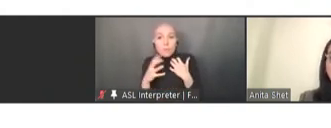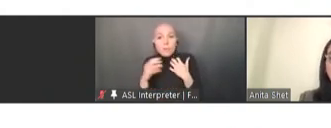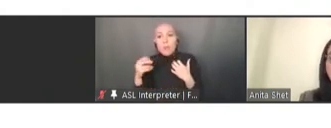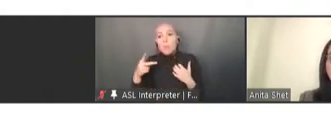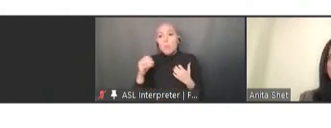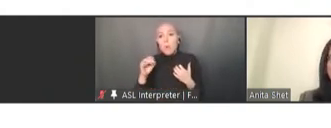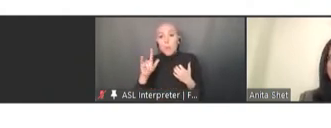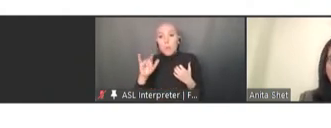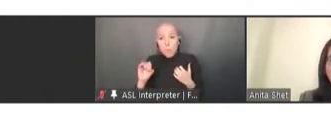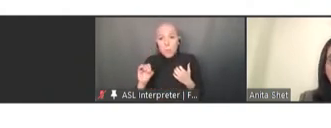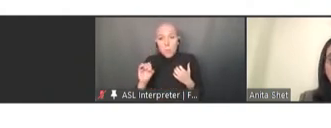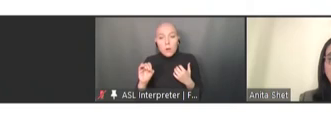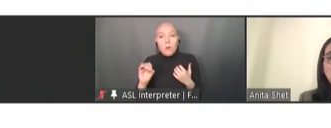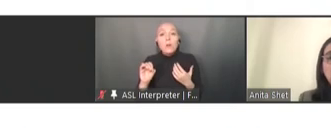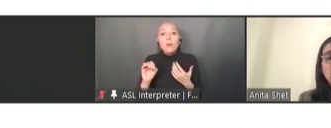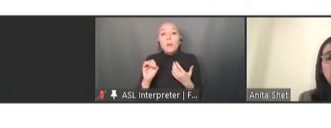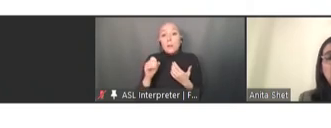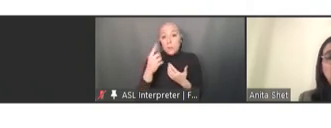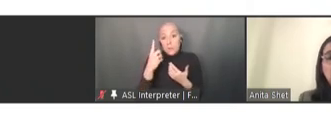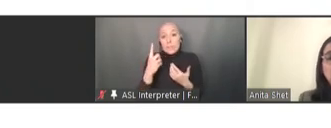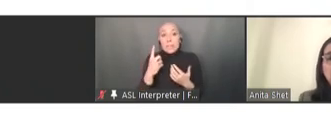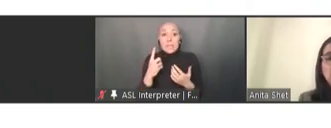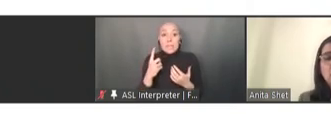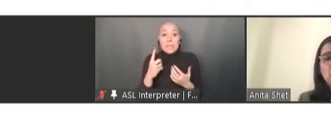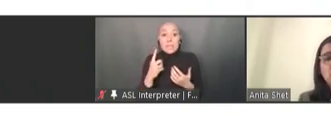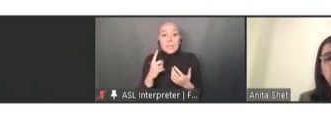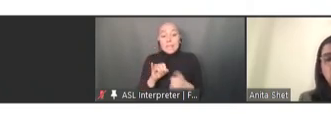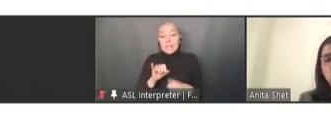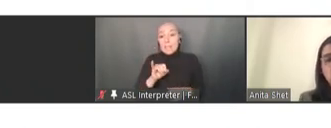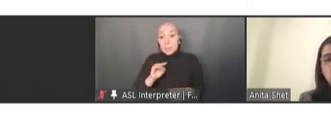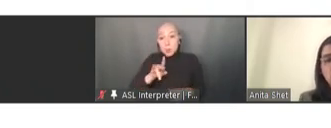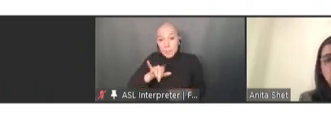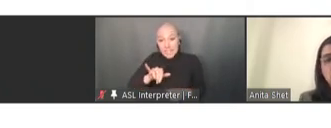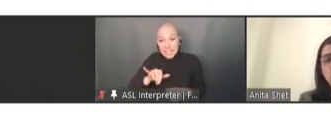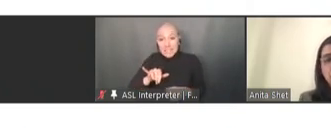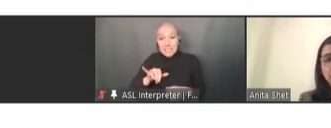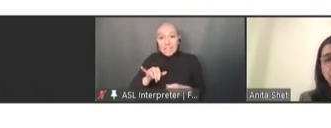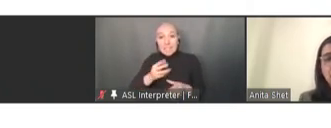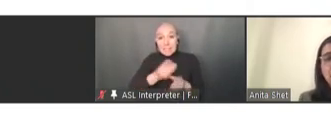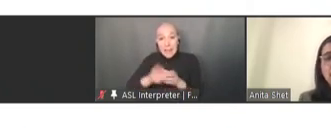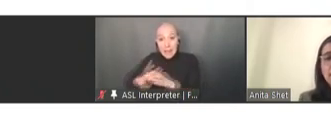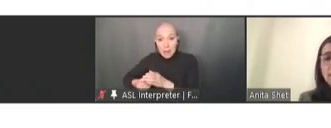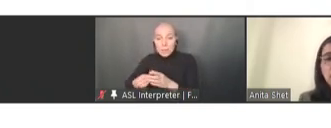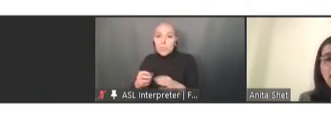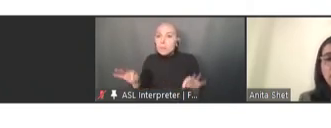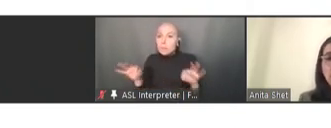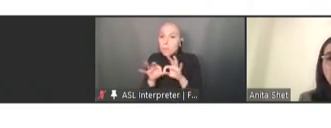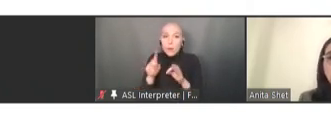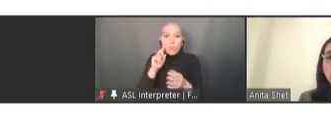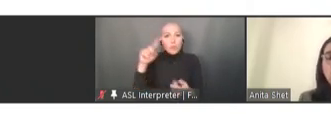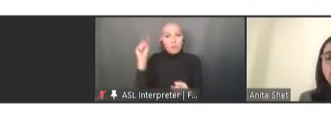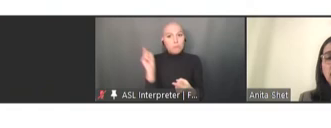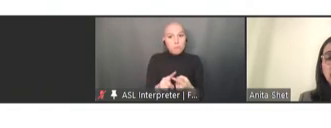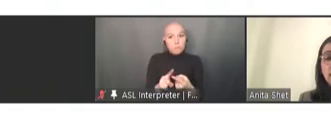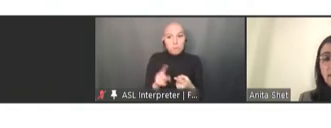immunity gaps is critical to reduce transmission. And this is a map which shows the extent of